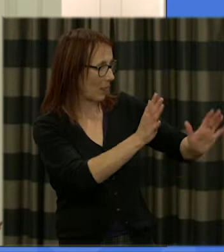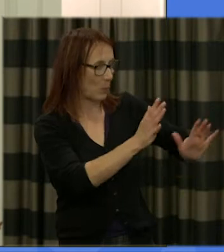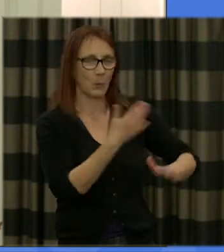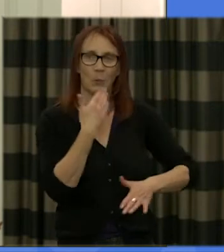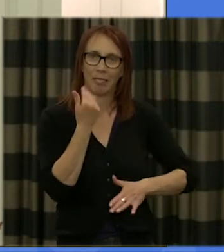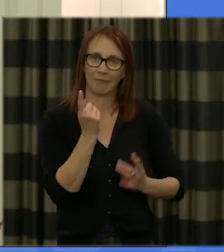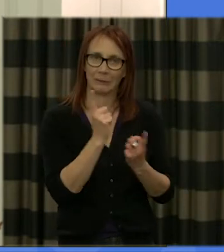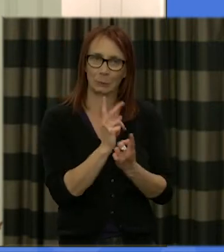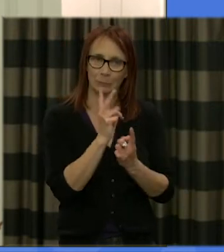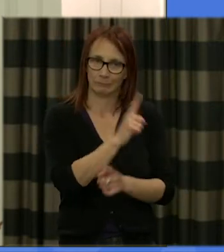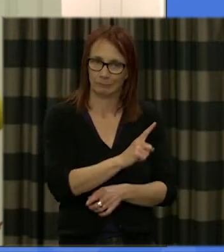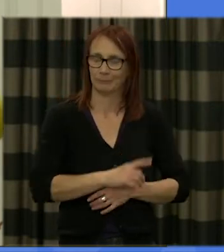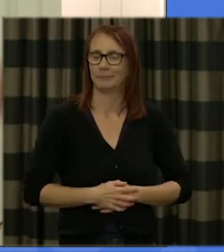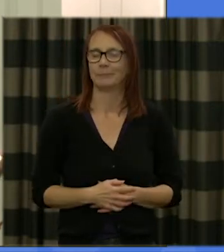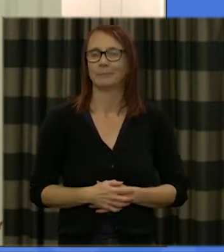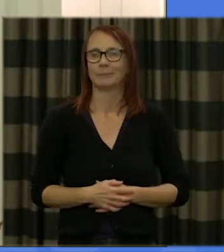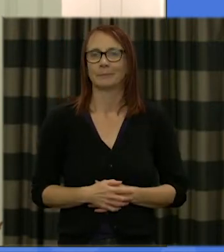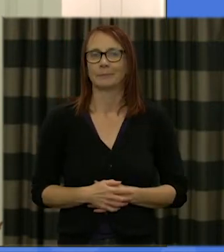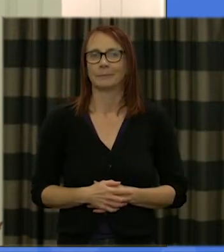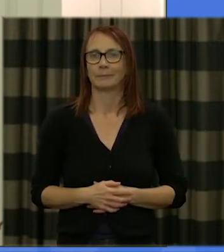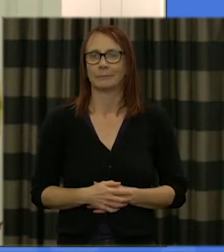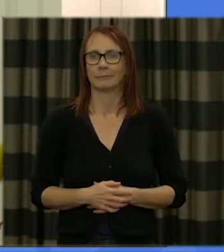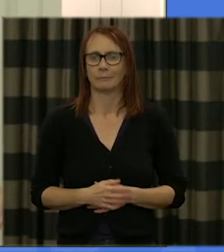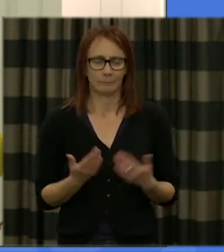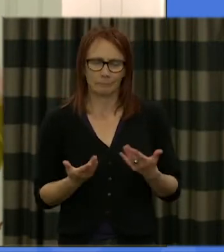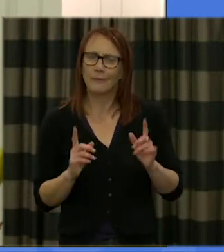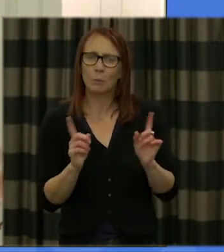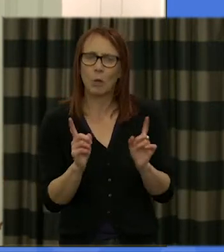us and so what we're going to do this evening it's a bit of a learning dinner